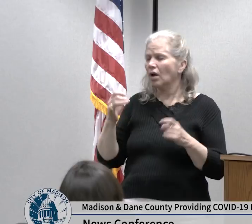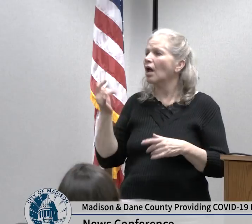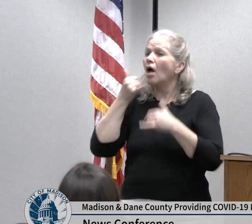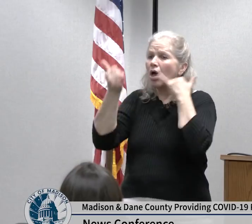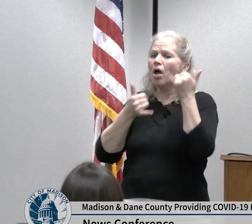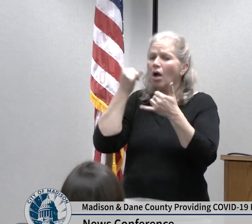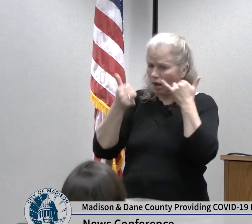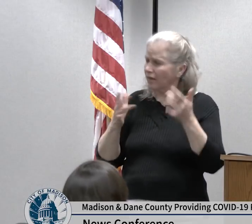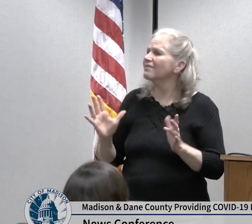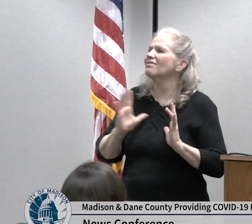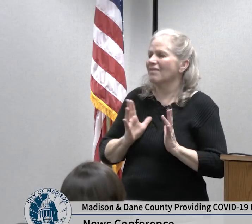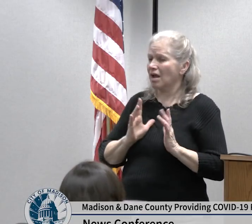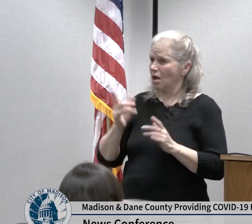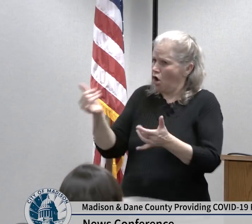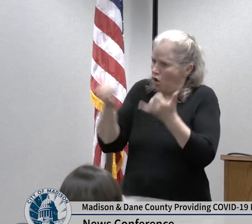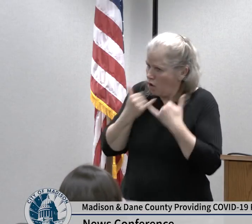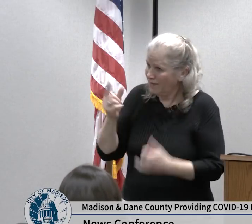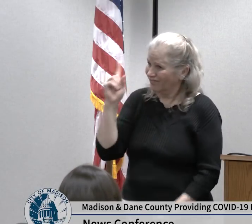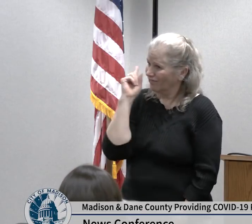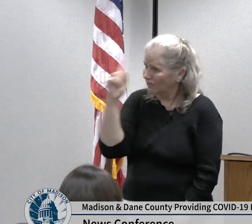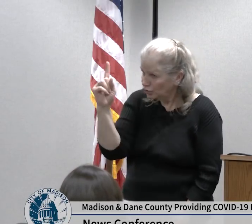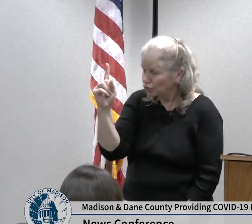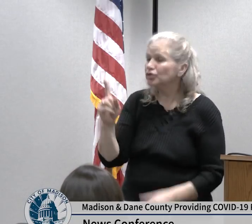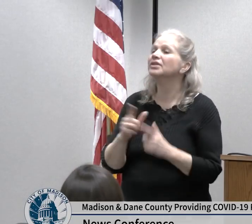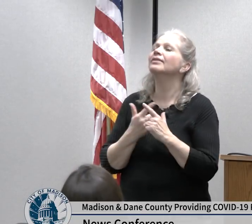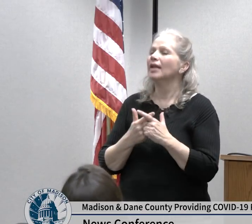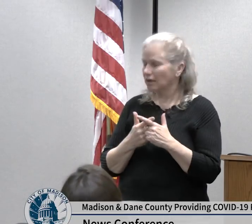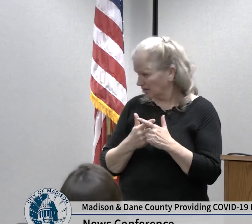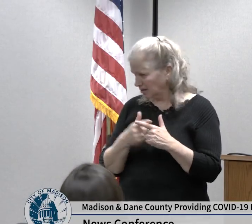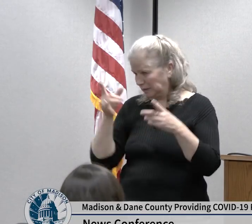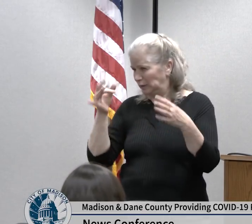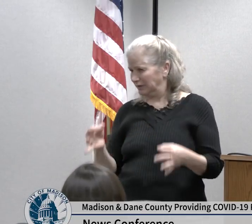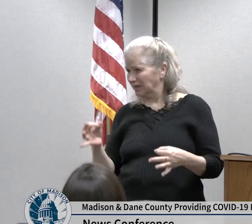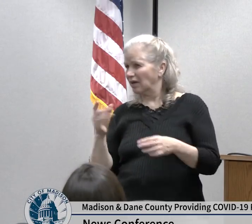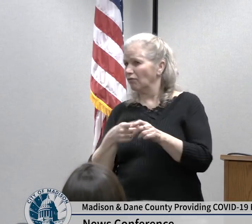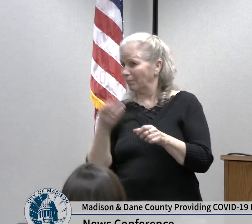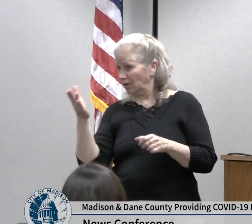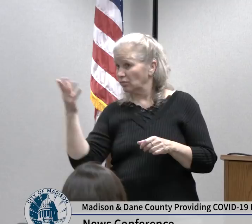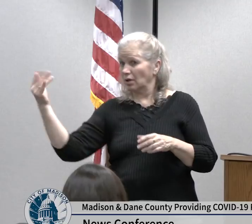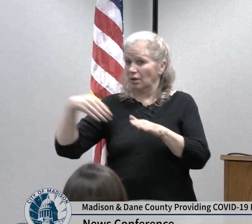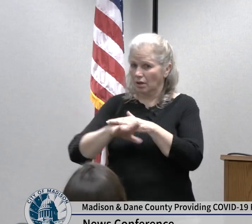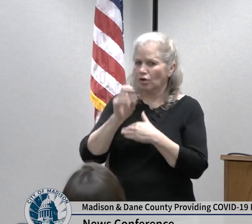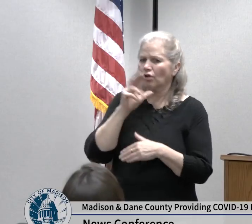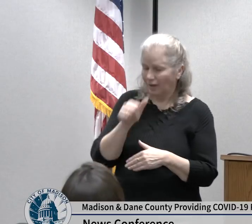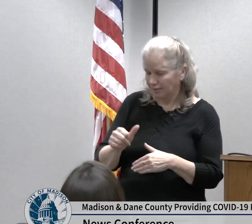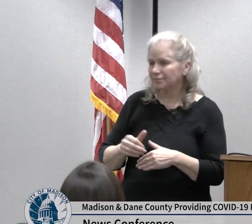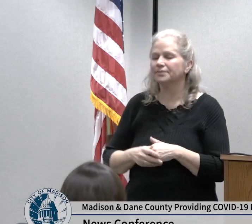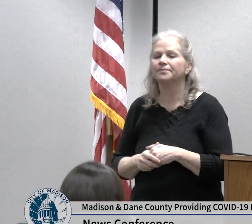message to get out to our community the calling ahead allows for our providers